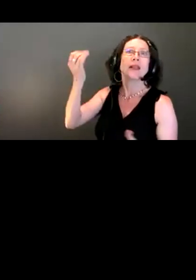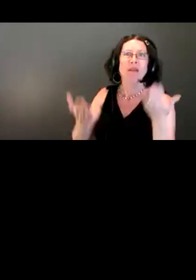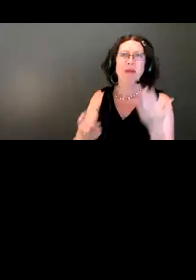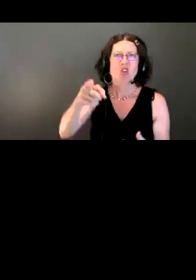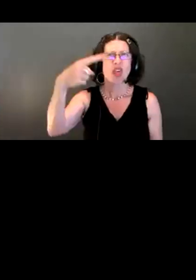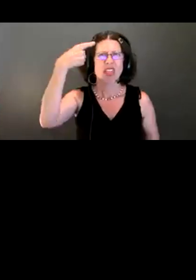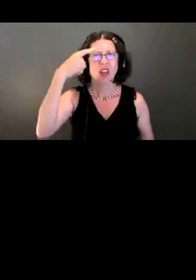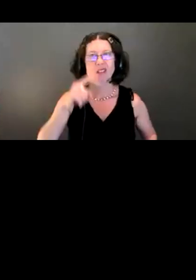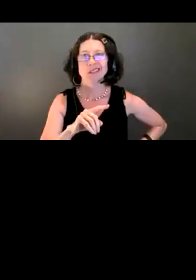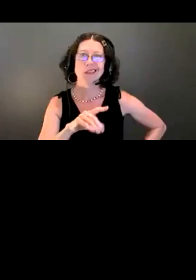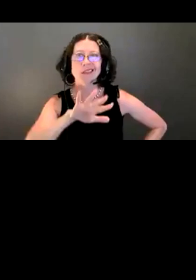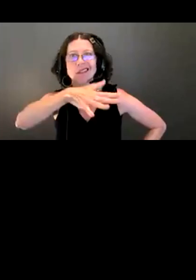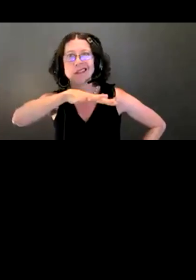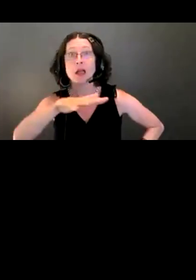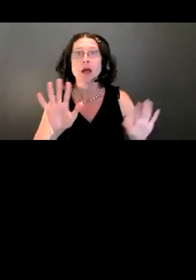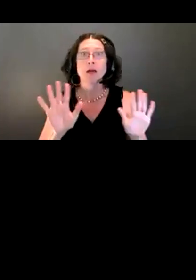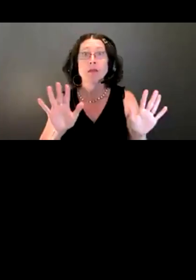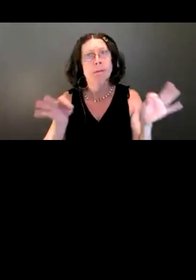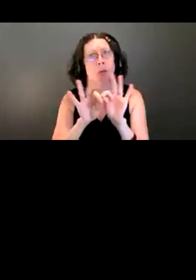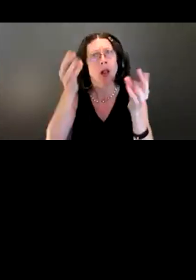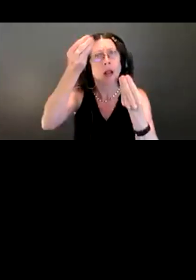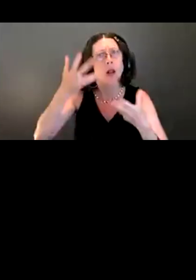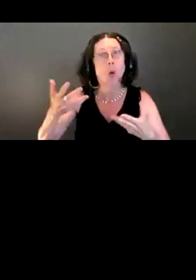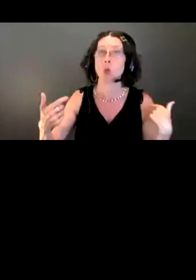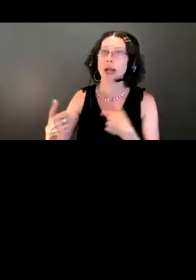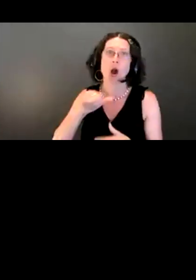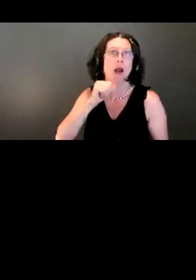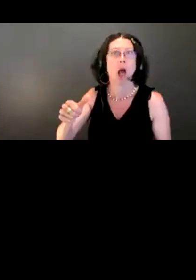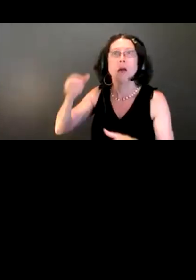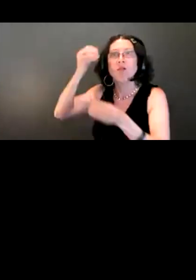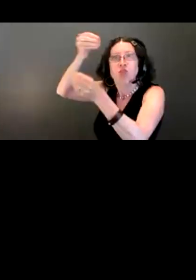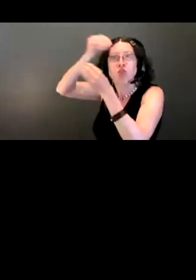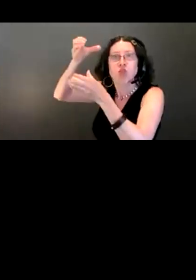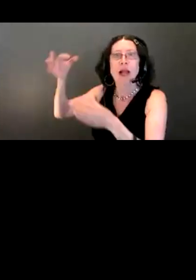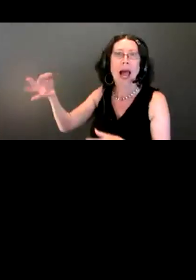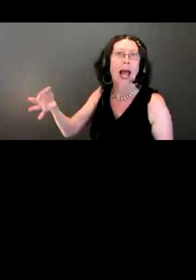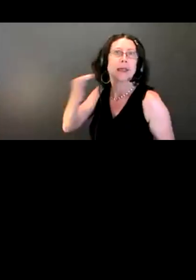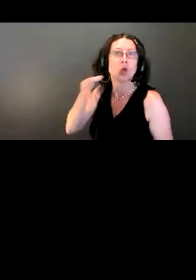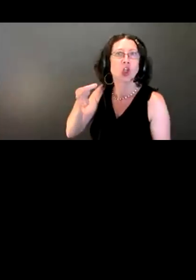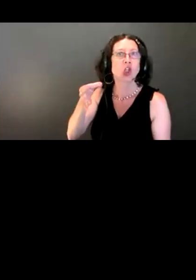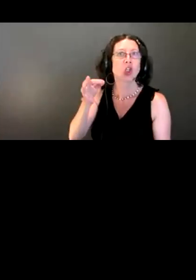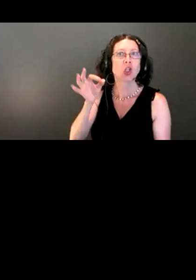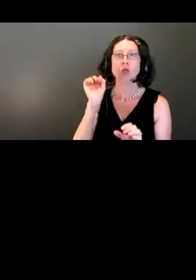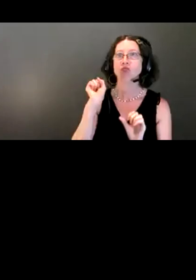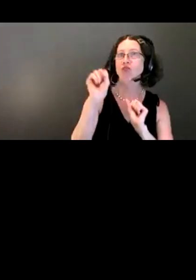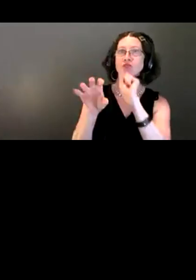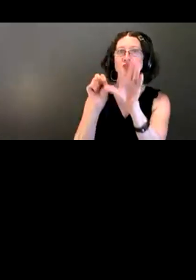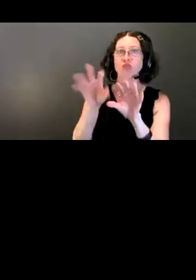So don't think of us as subject matter experts who are giving you information. Think of yourselves as the subject matter experts, and